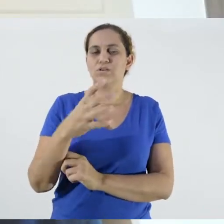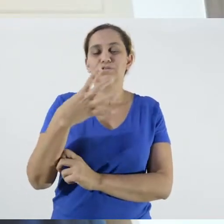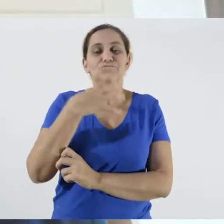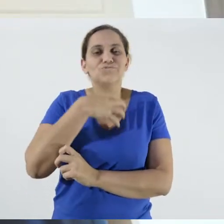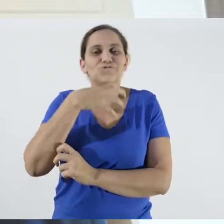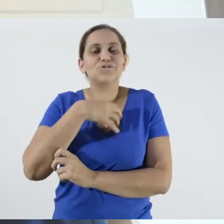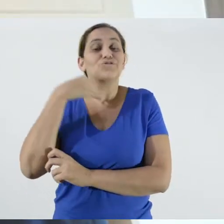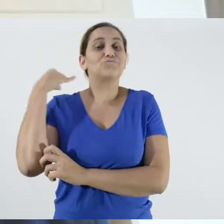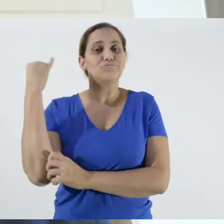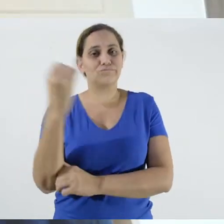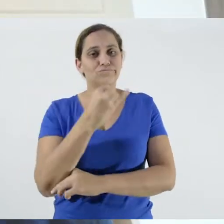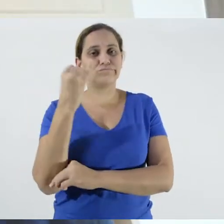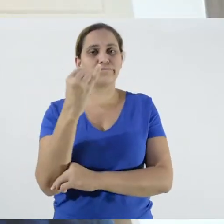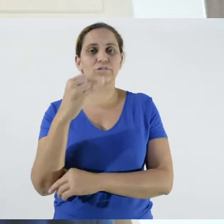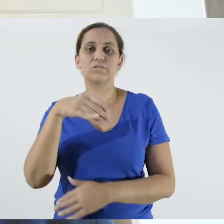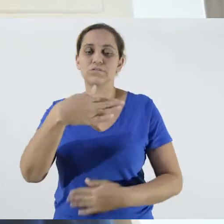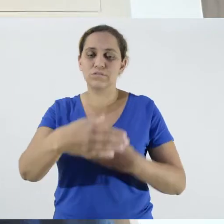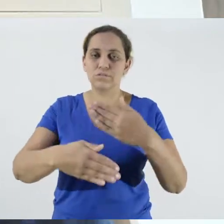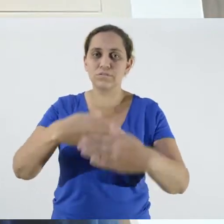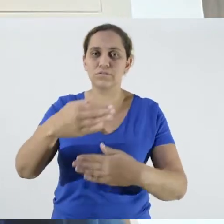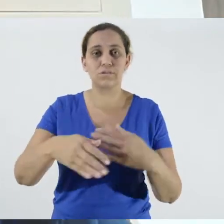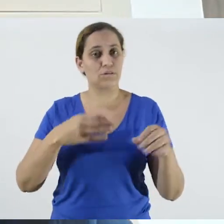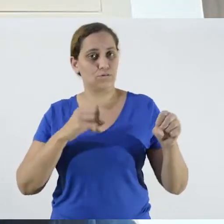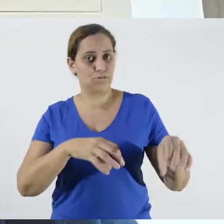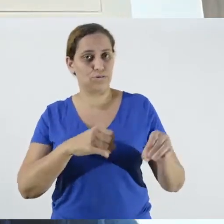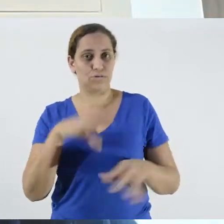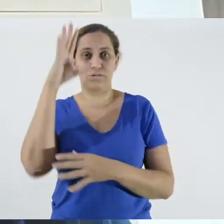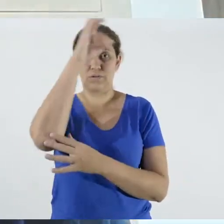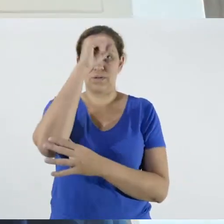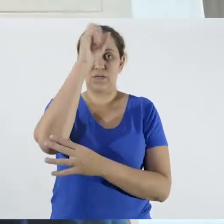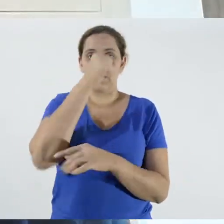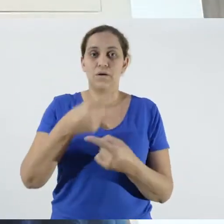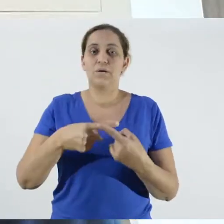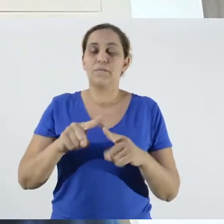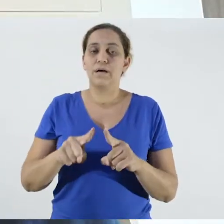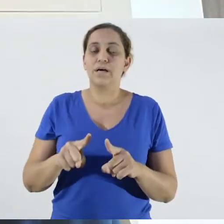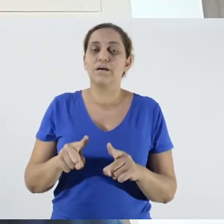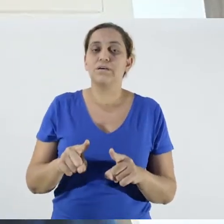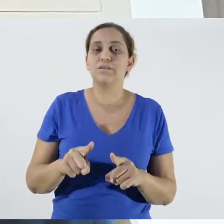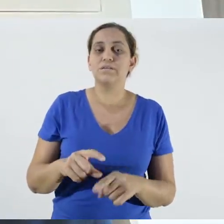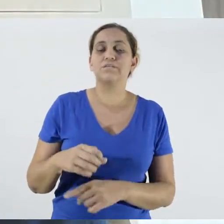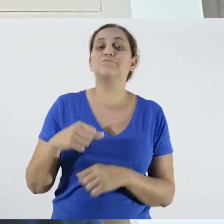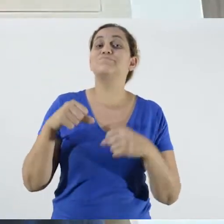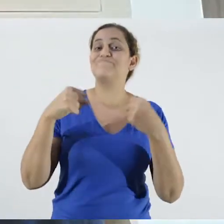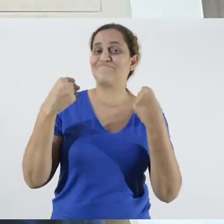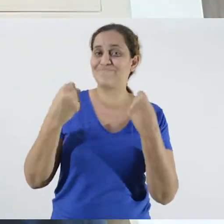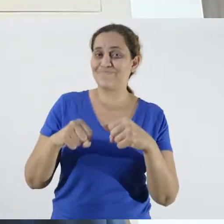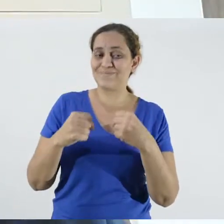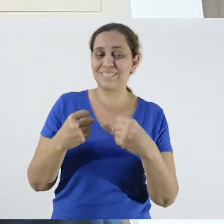processes, however, we need to reach these people, and in the case of Brazil, this